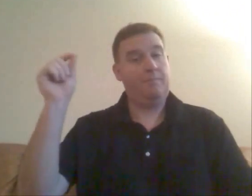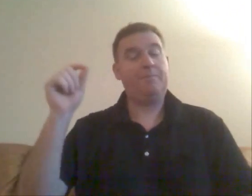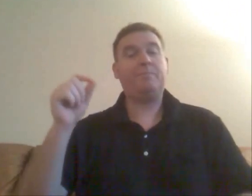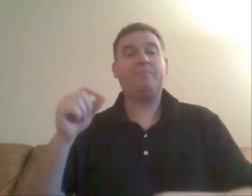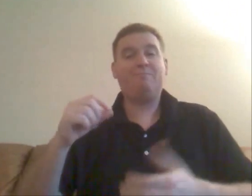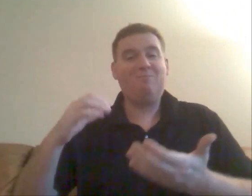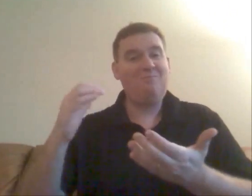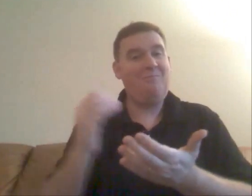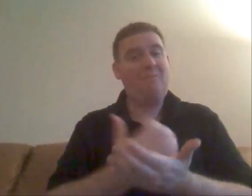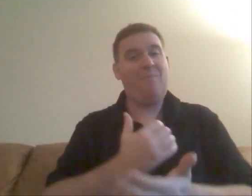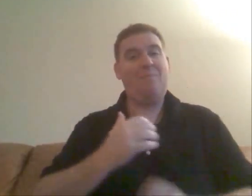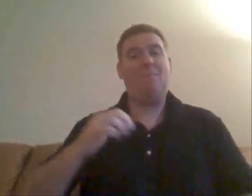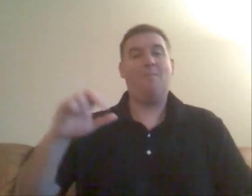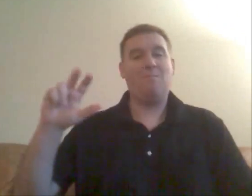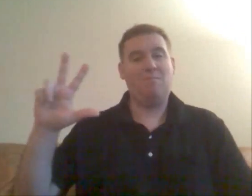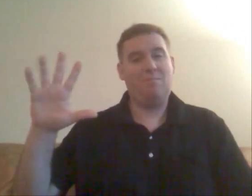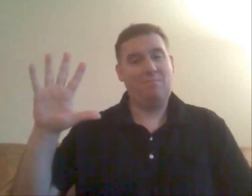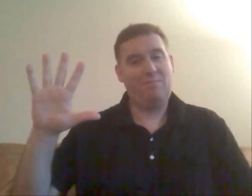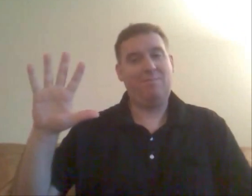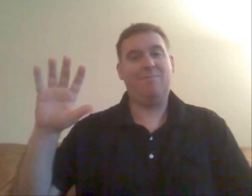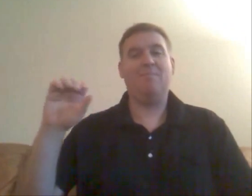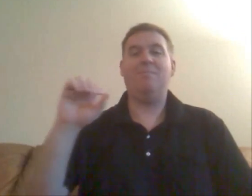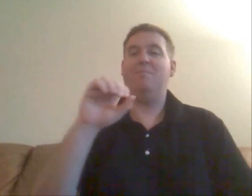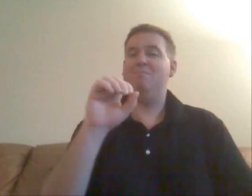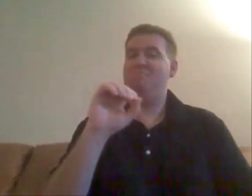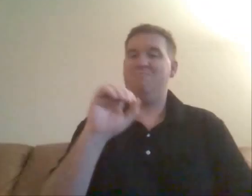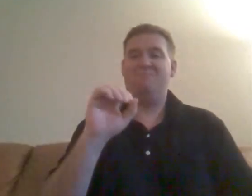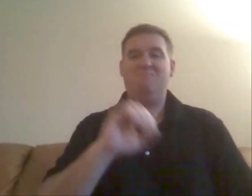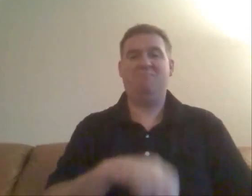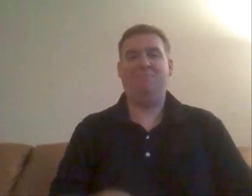Gallaudet won 35-0!